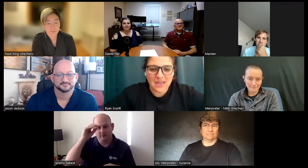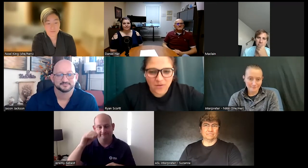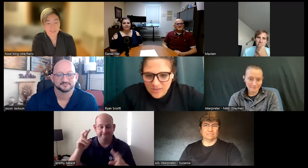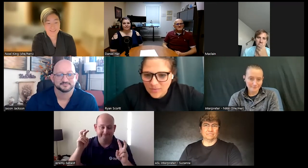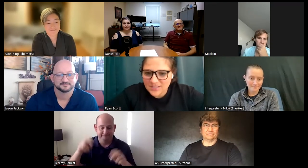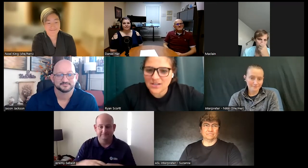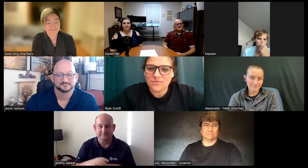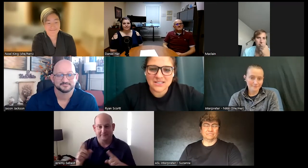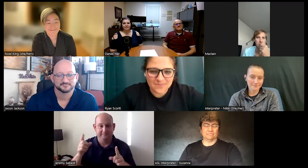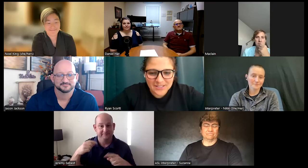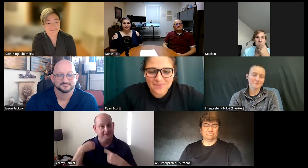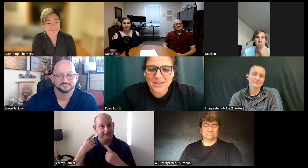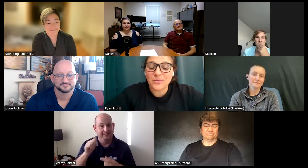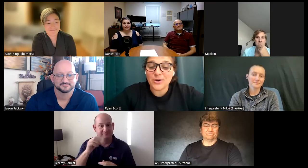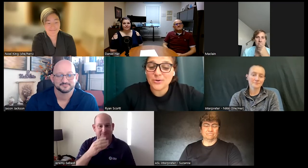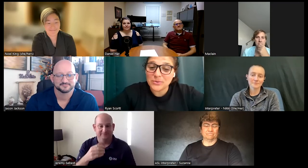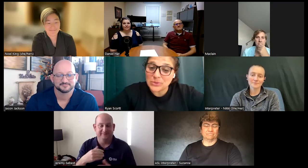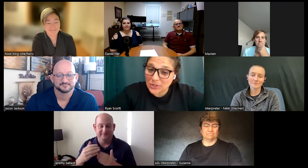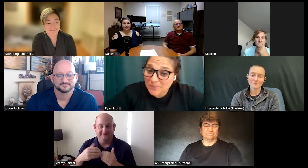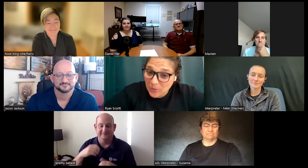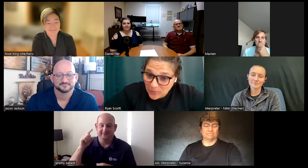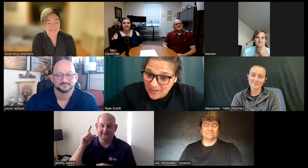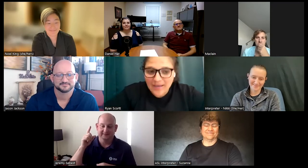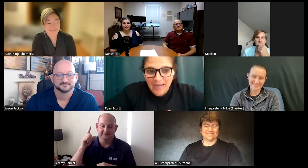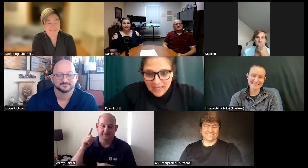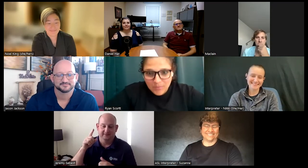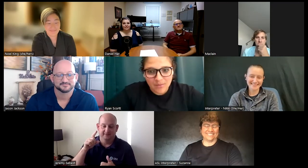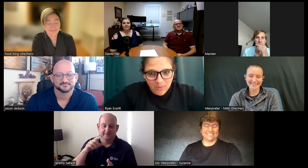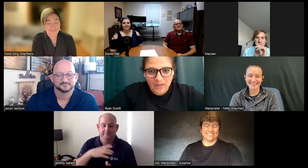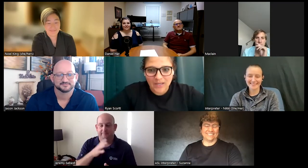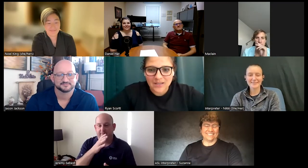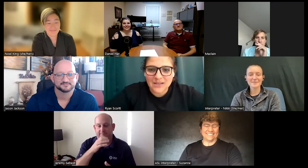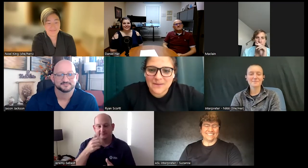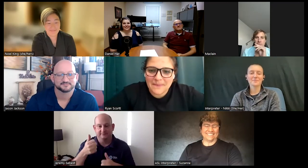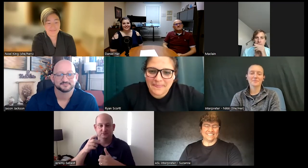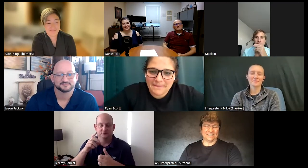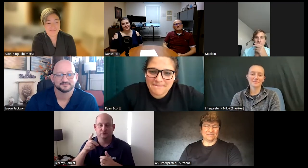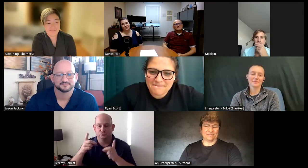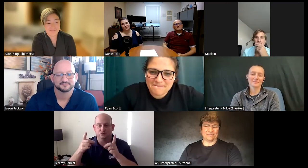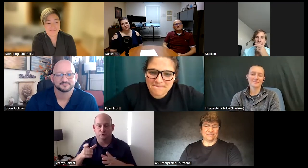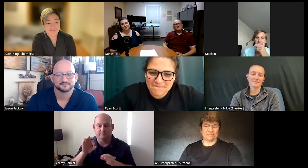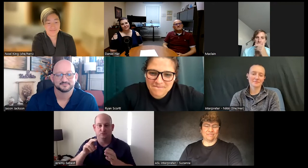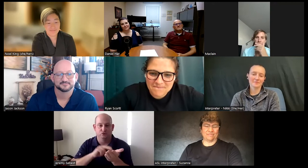they were the ones that raised me to be a quote-unquote good boy and I am a good boy